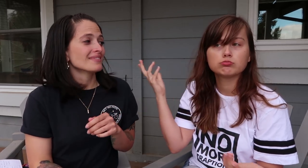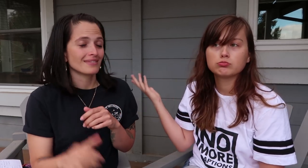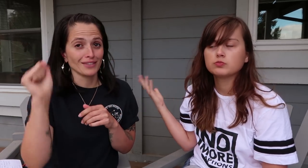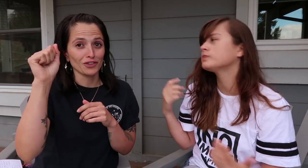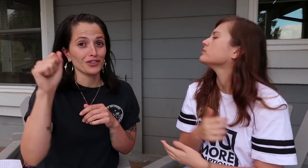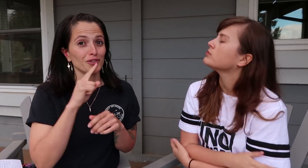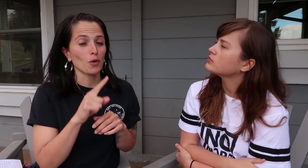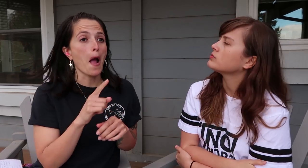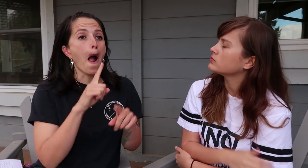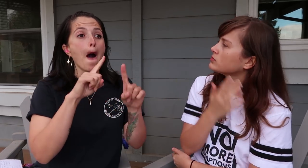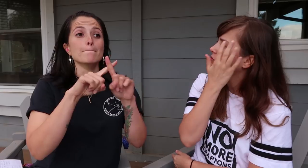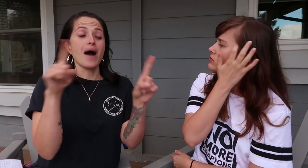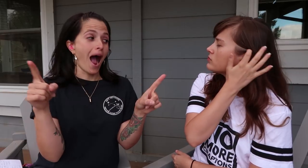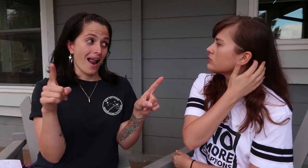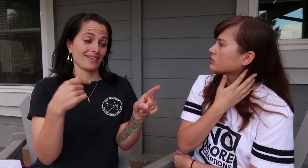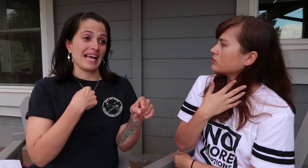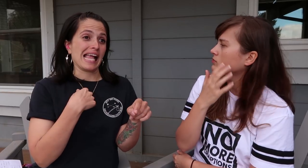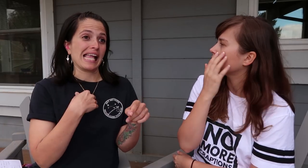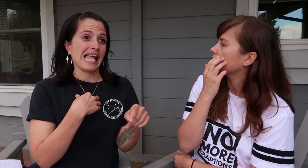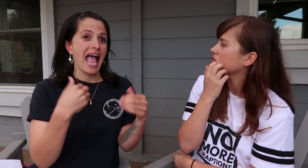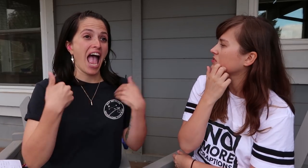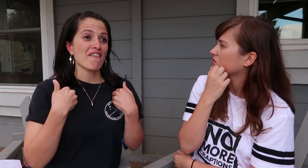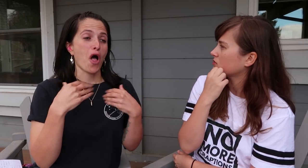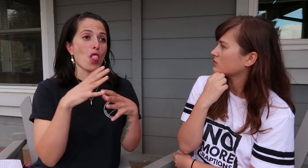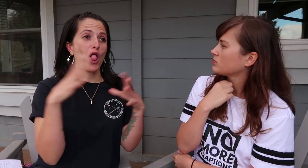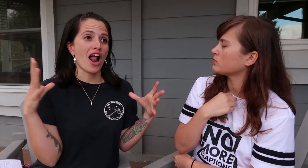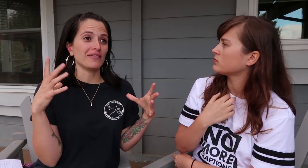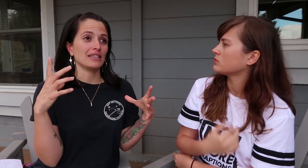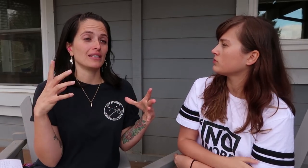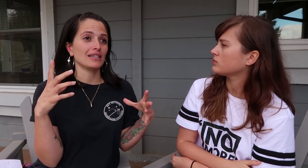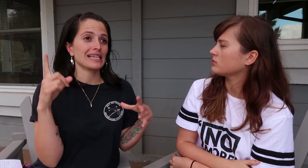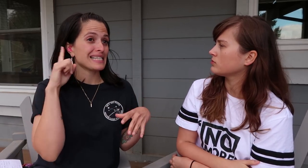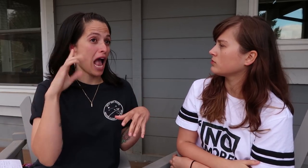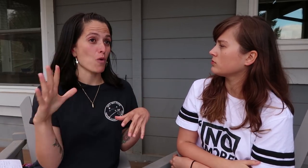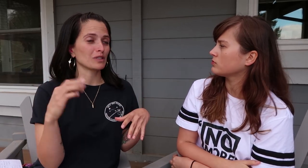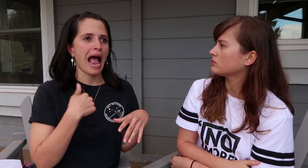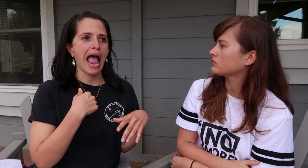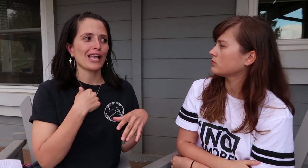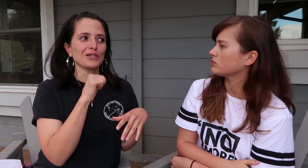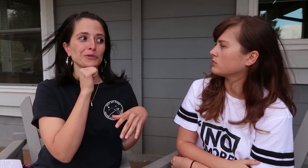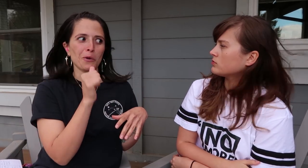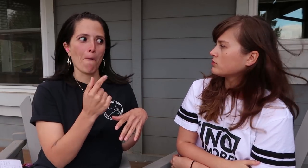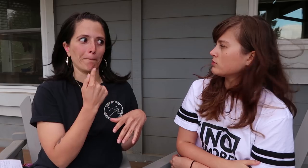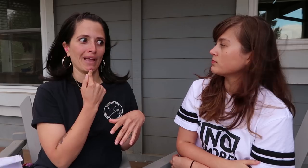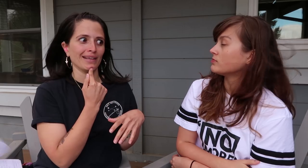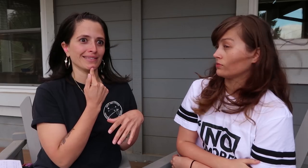That is true. But I have a lot of sounds that I don’t miss.